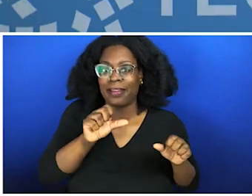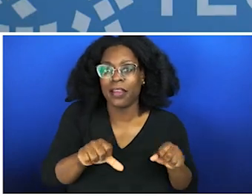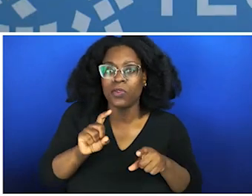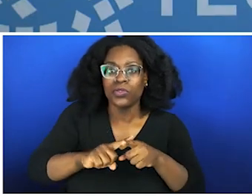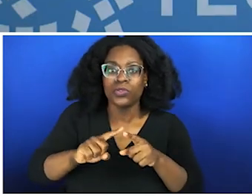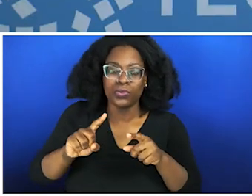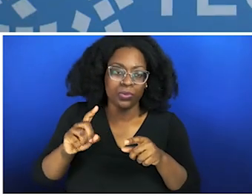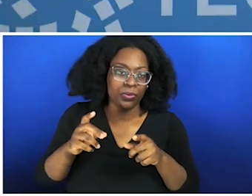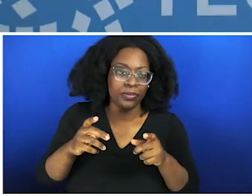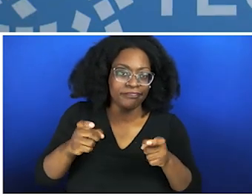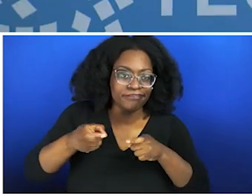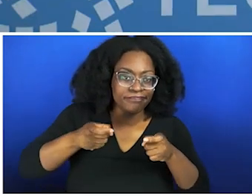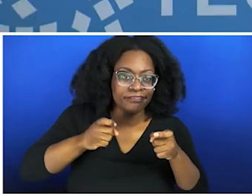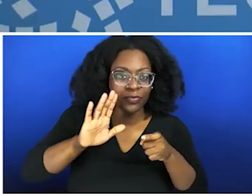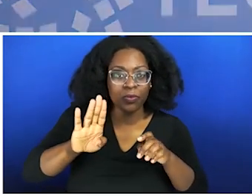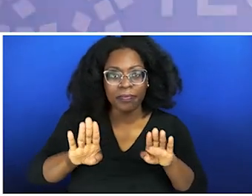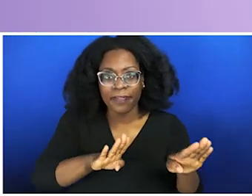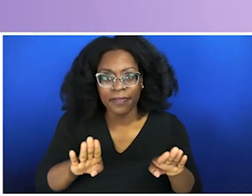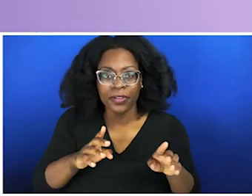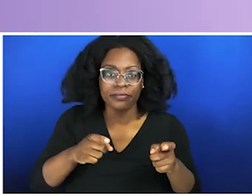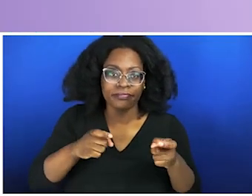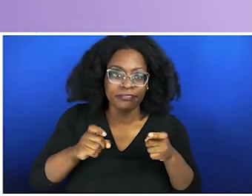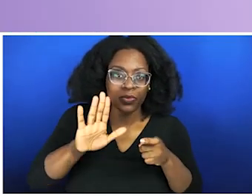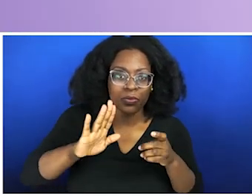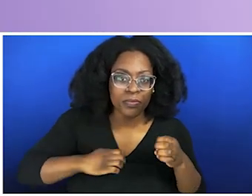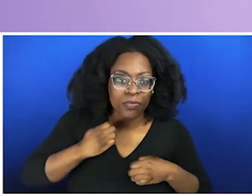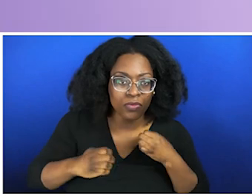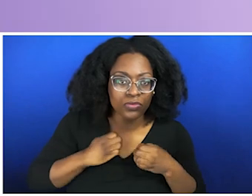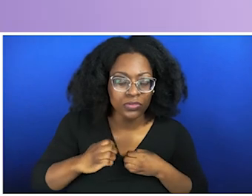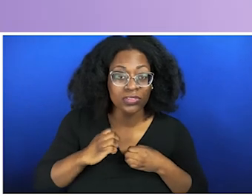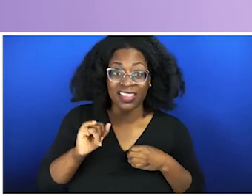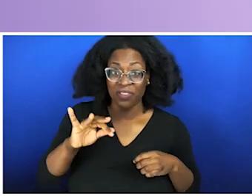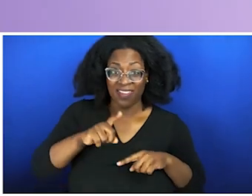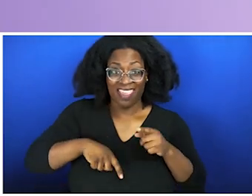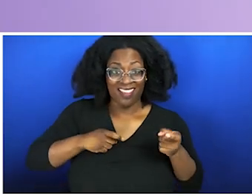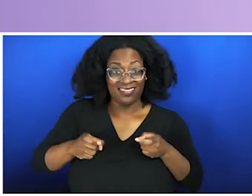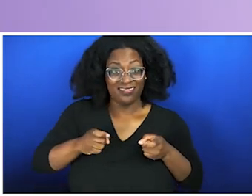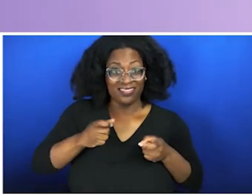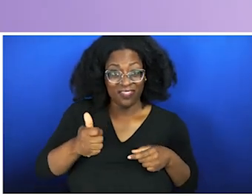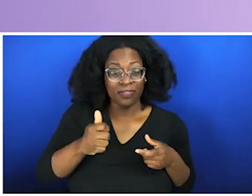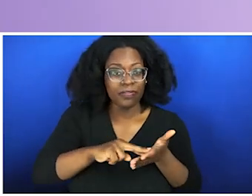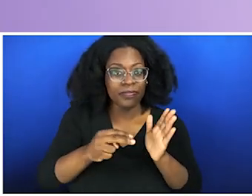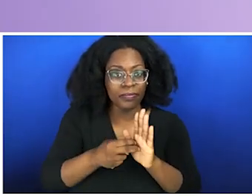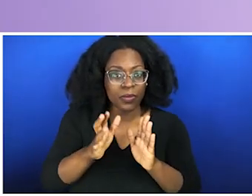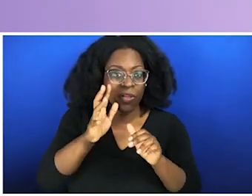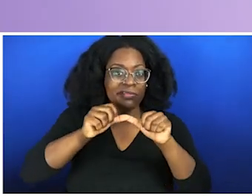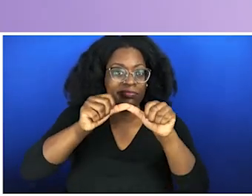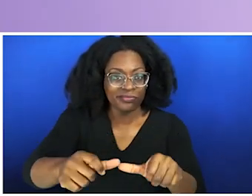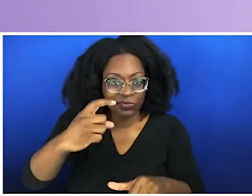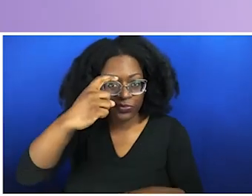So what does it have to do with technology? Some people are like, "Honestly, I just work in IT. I'm not asking for any of this. I just want to go to work, I just want to make my